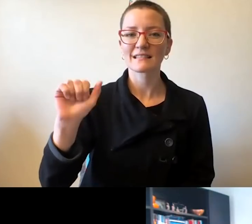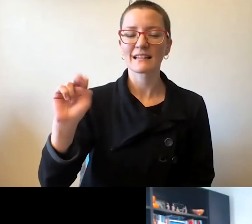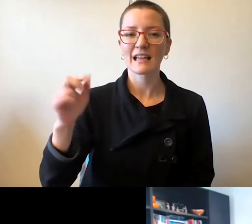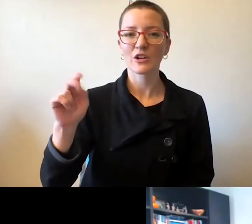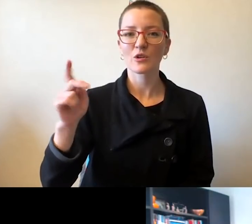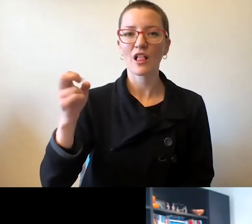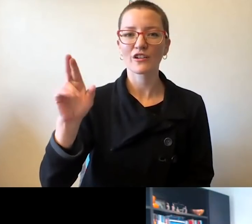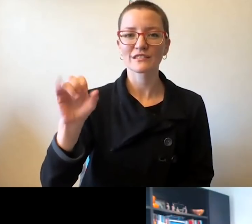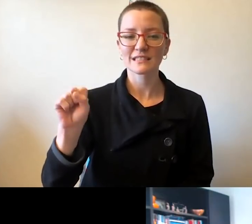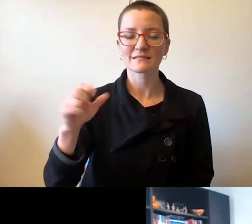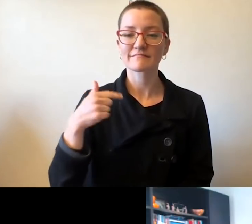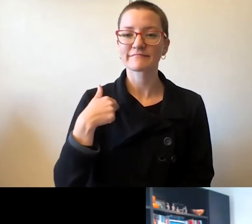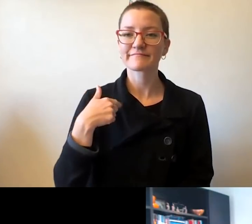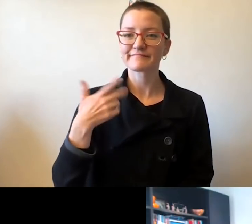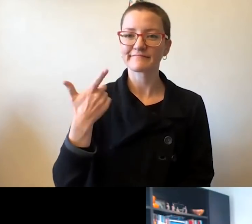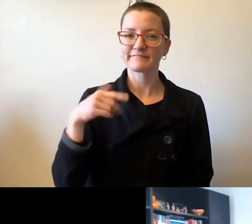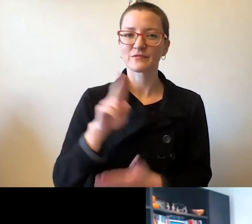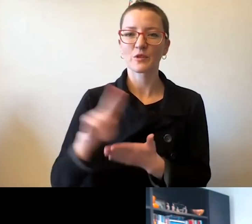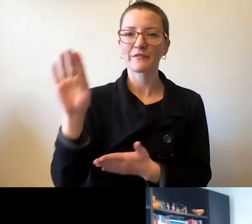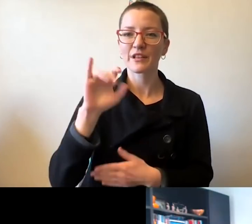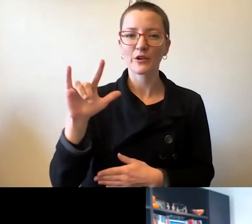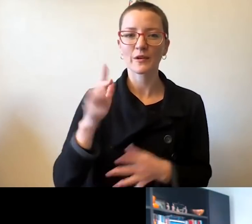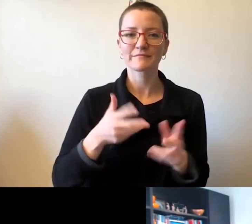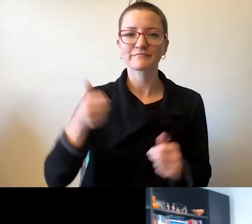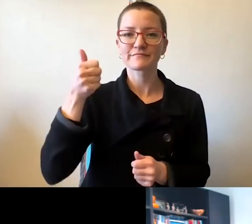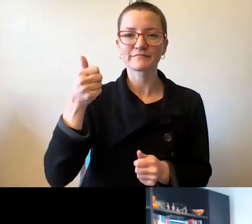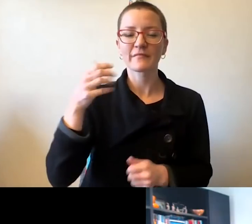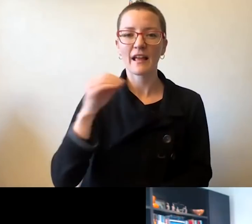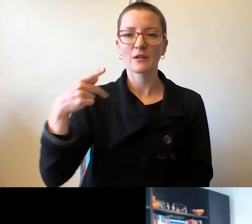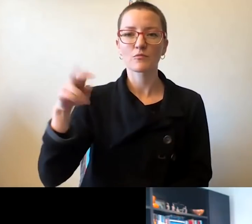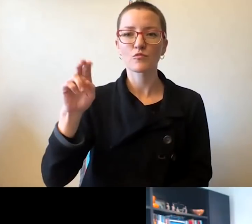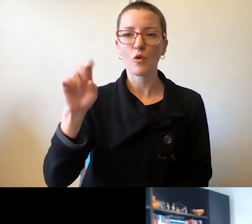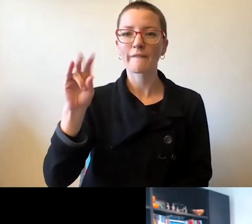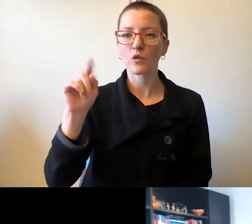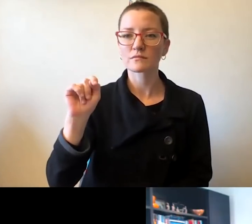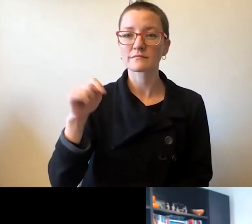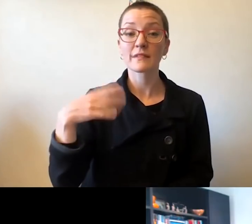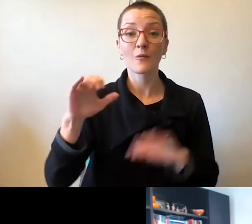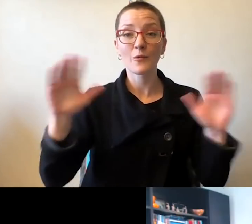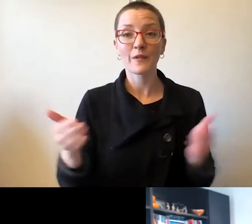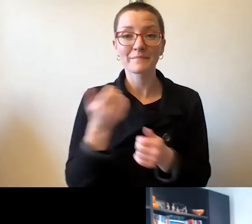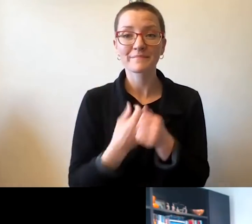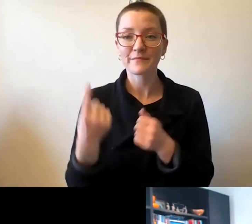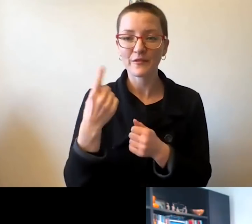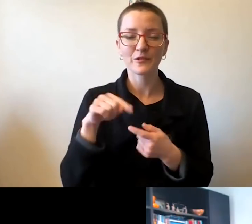as Vice Chancellor for Academic Affairs and Provost. I would like to welcome everyone to this virtual edition